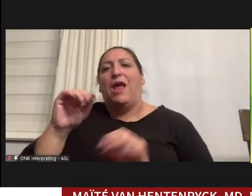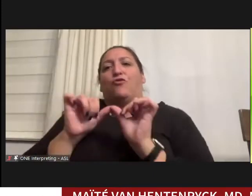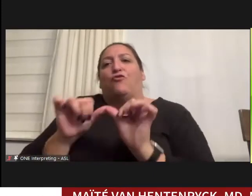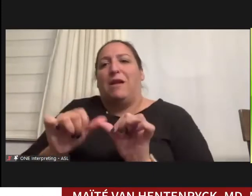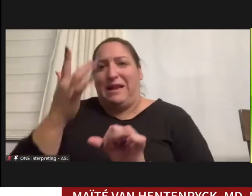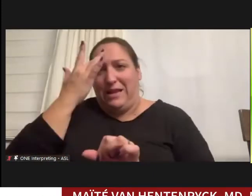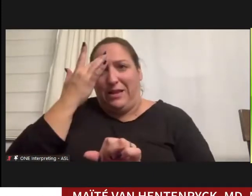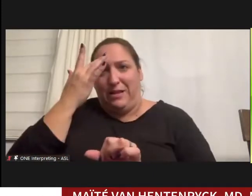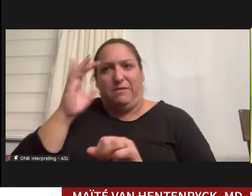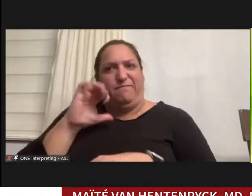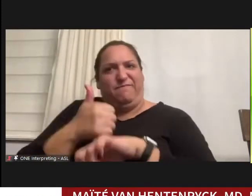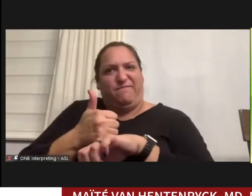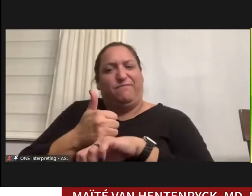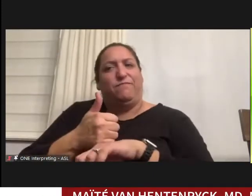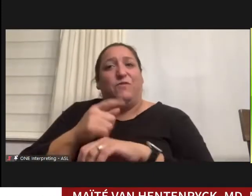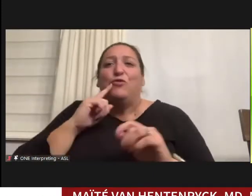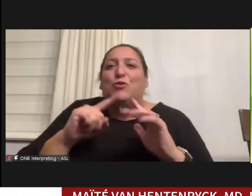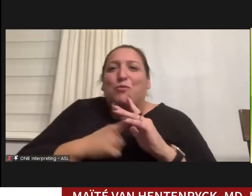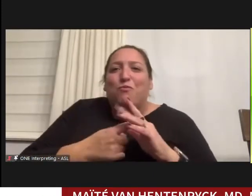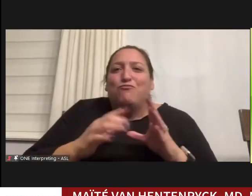Start out really small just the 3 of us, and we had these